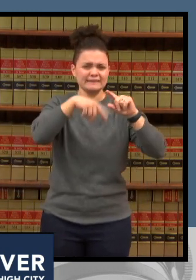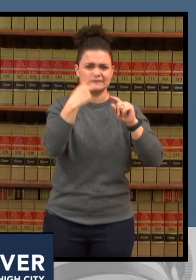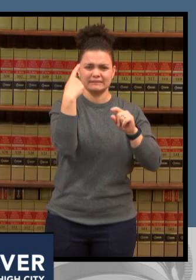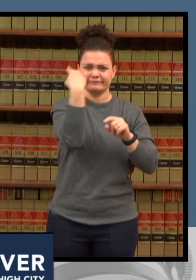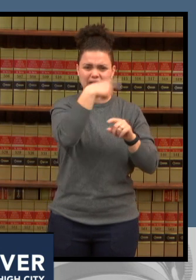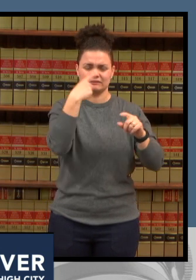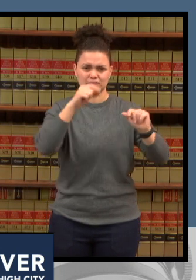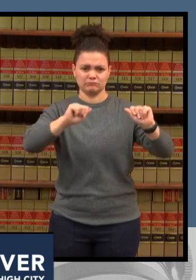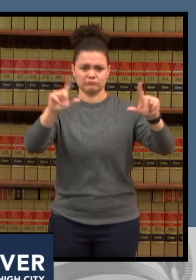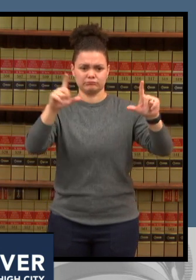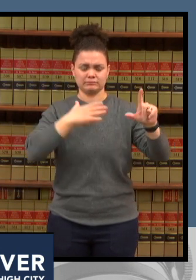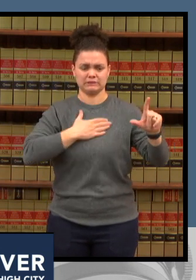uh it should be on